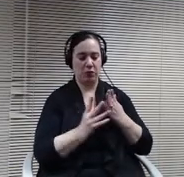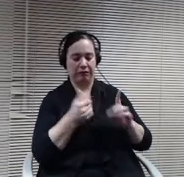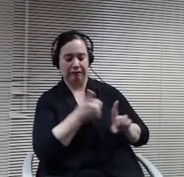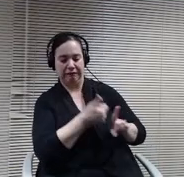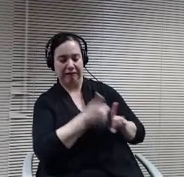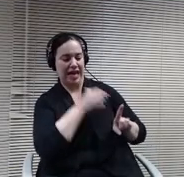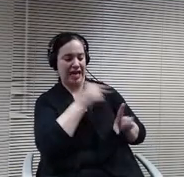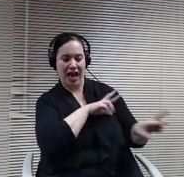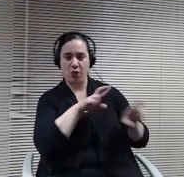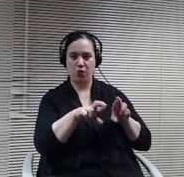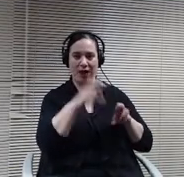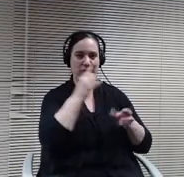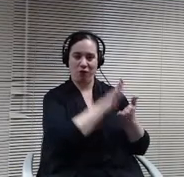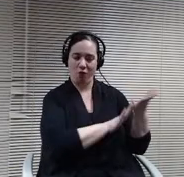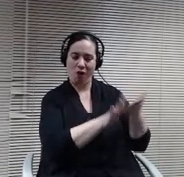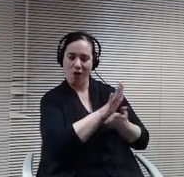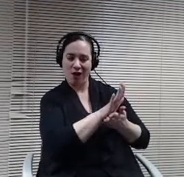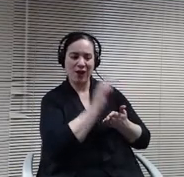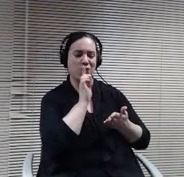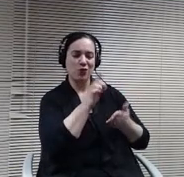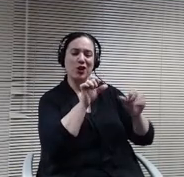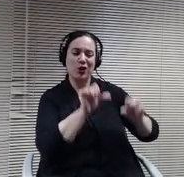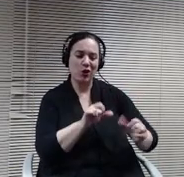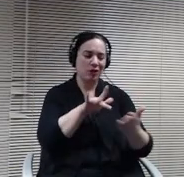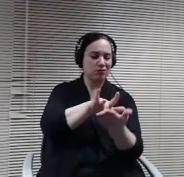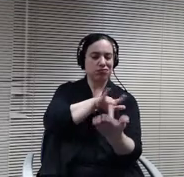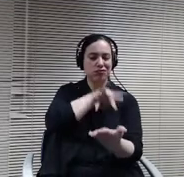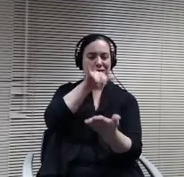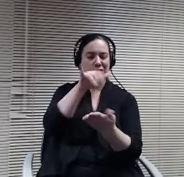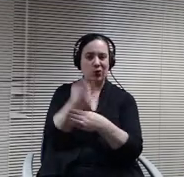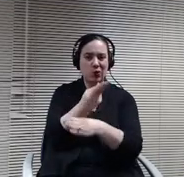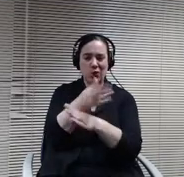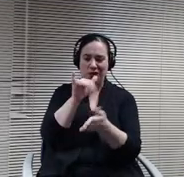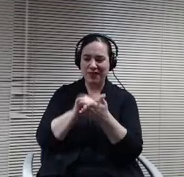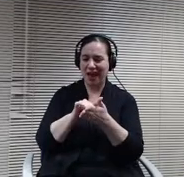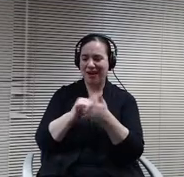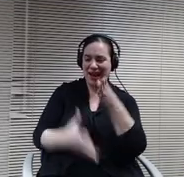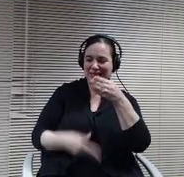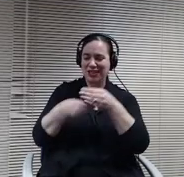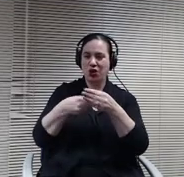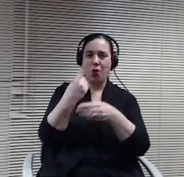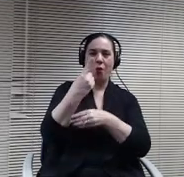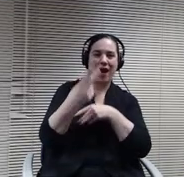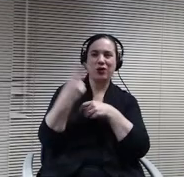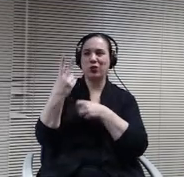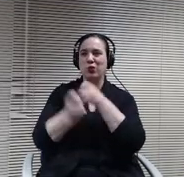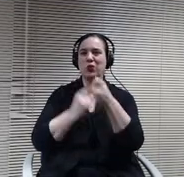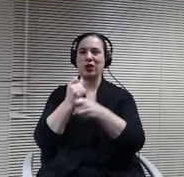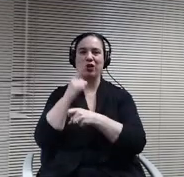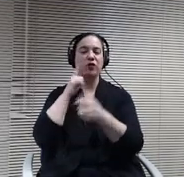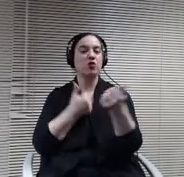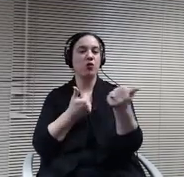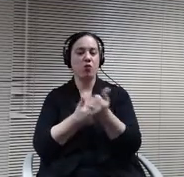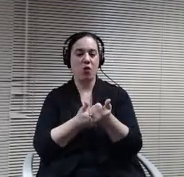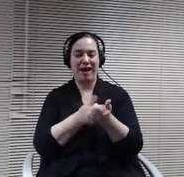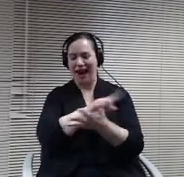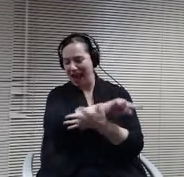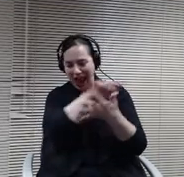utilize that additional year or two of supports in any area of those five transition areas before we launch them out of